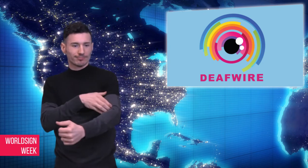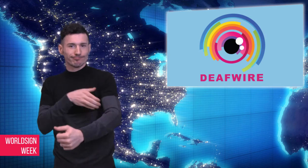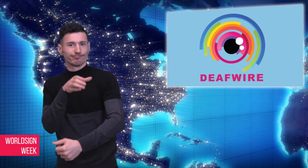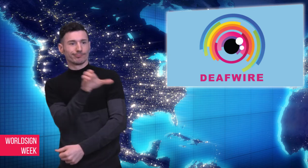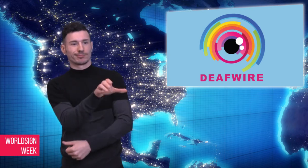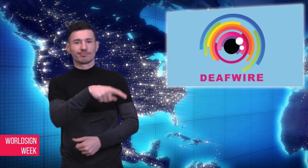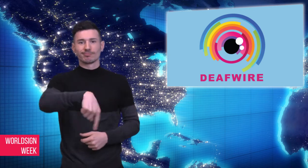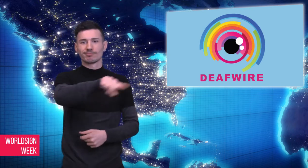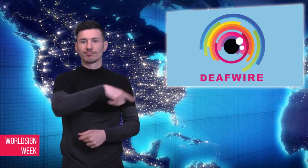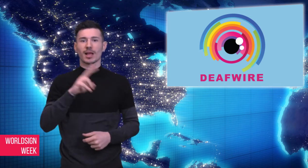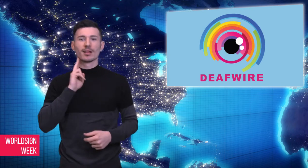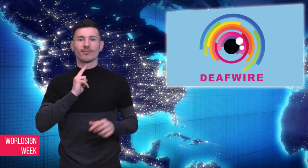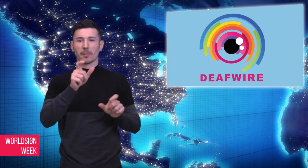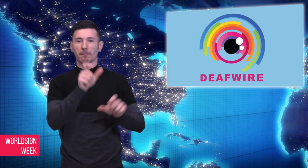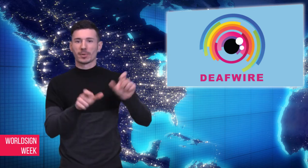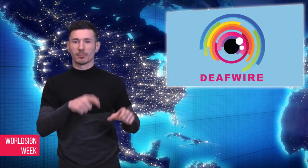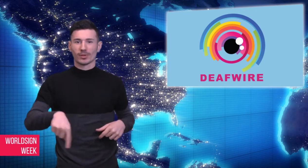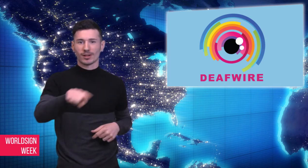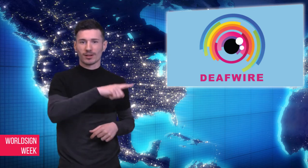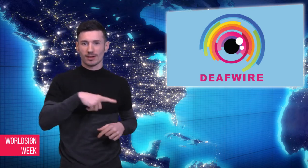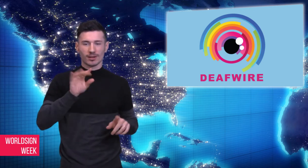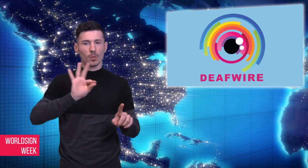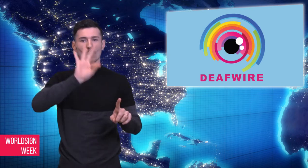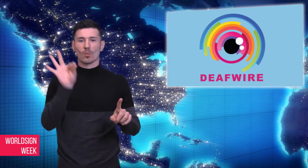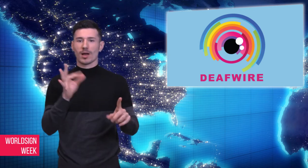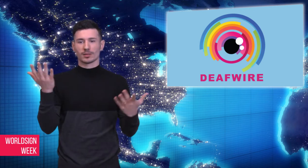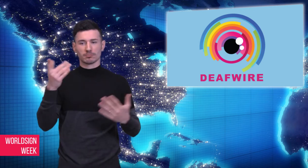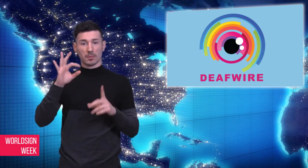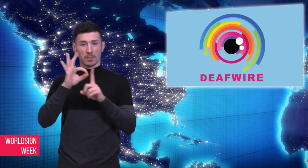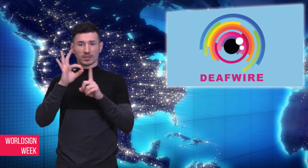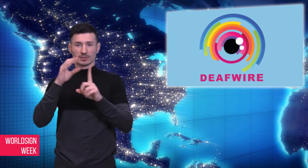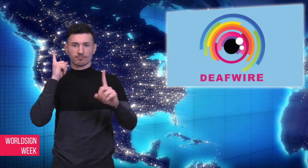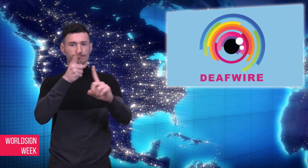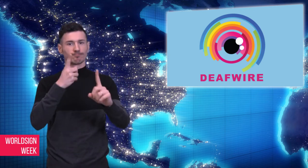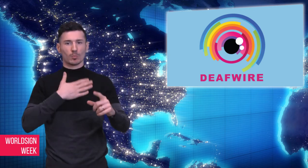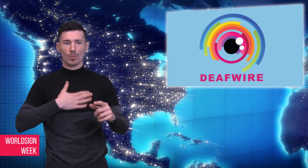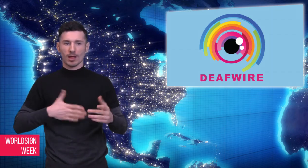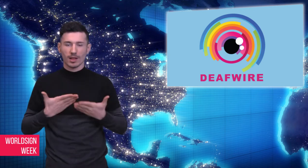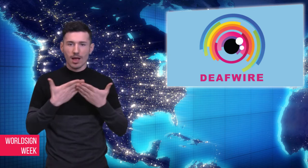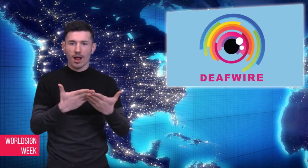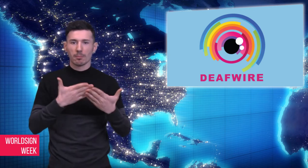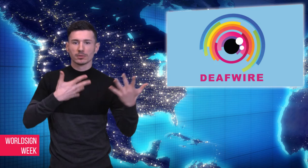The Chief Minister looks forward to the empowerment of Deaf people because it would all be a part of helping